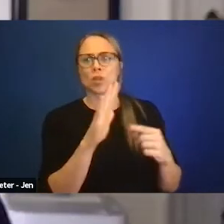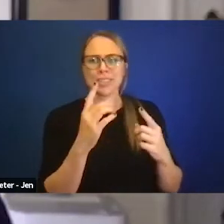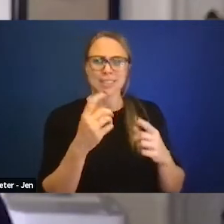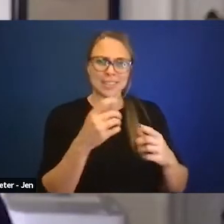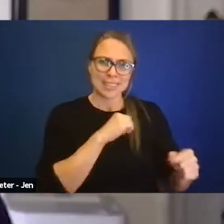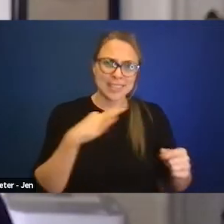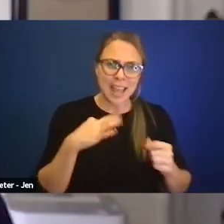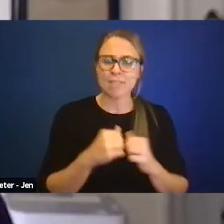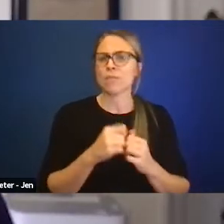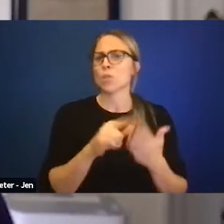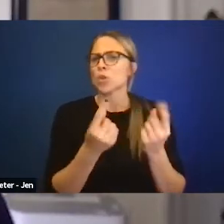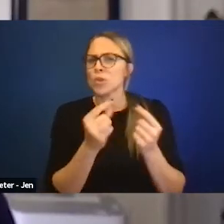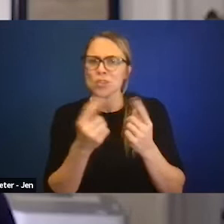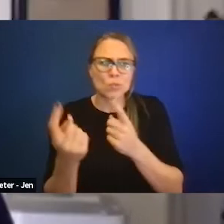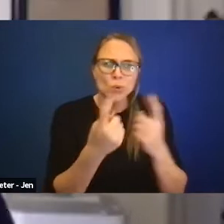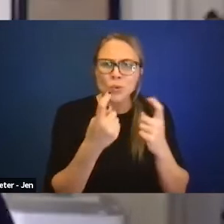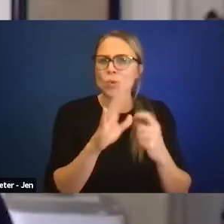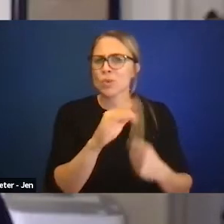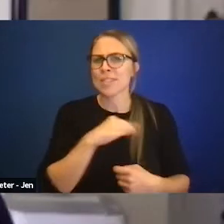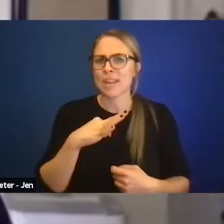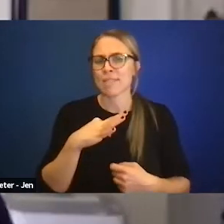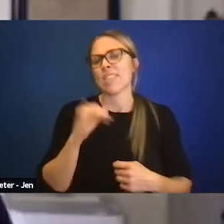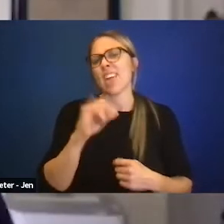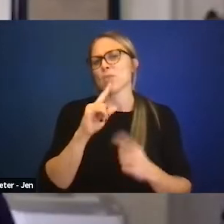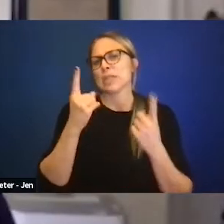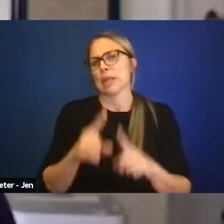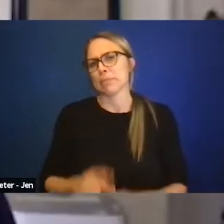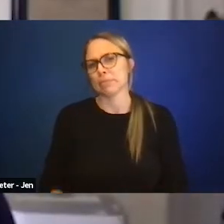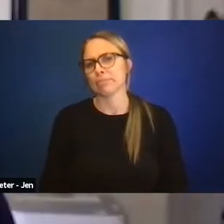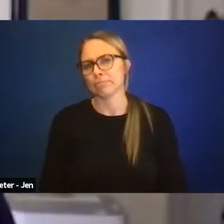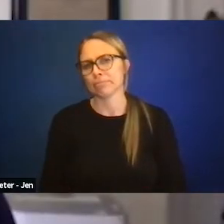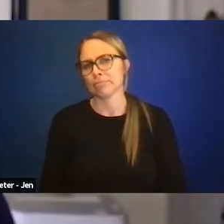That's what I think needs to happen. It needs to be a serious effort